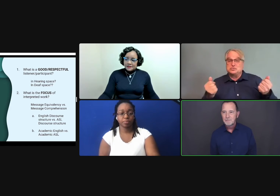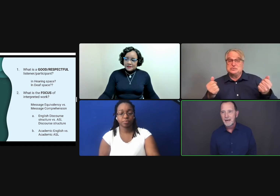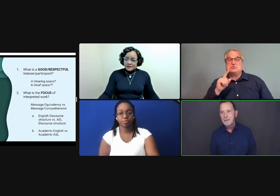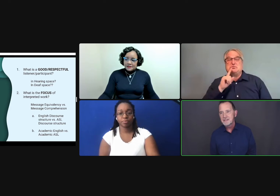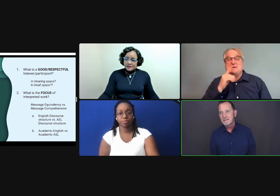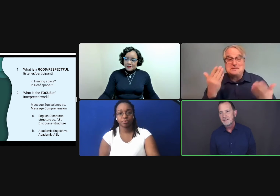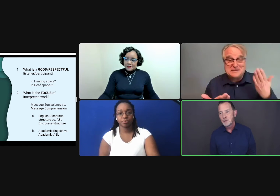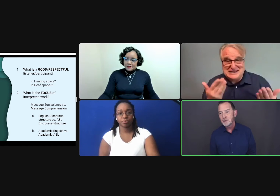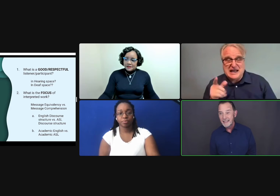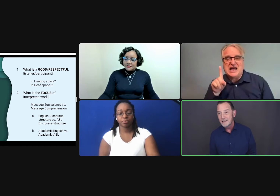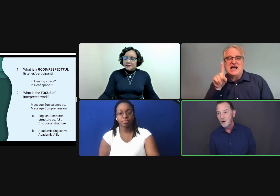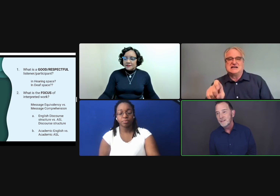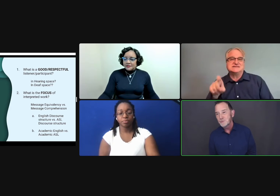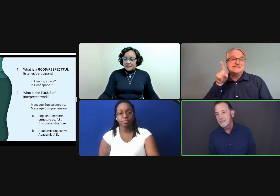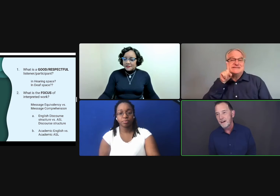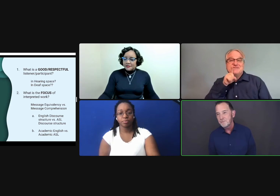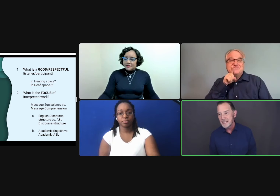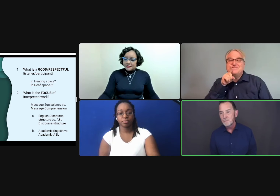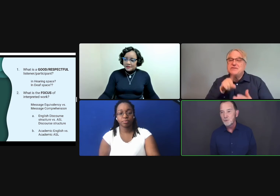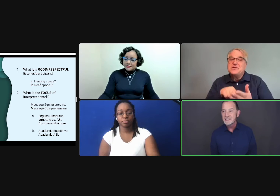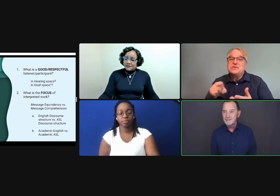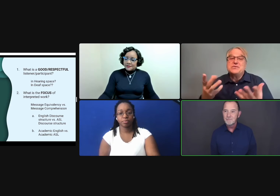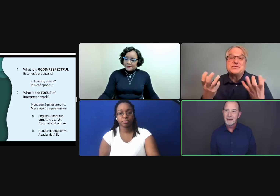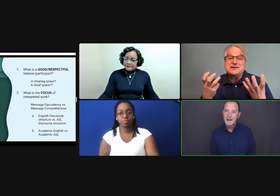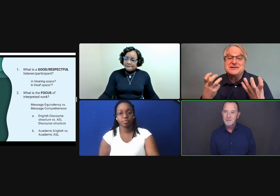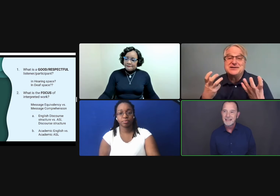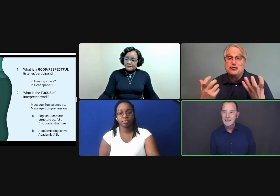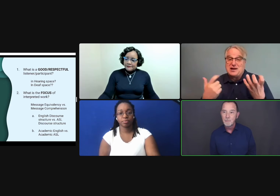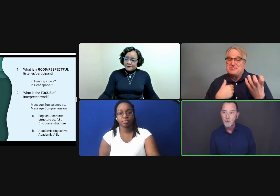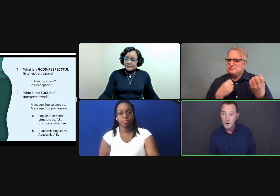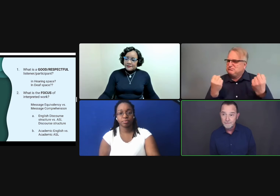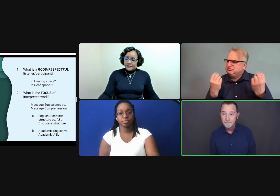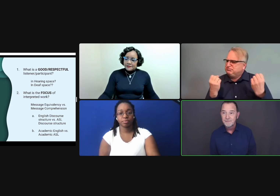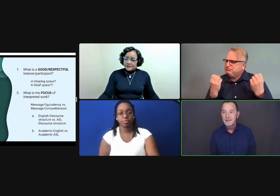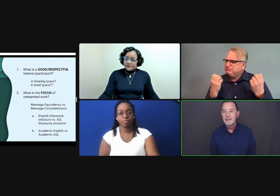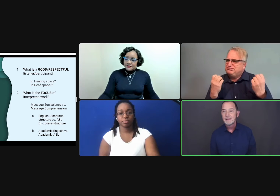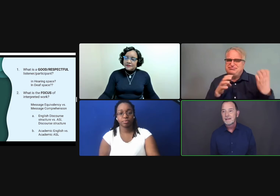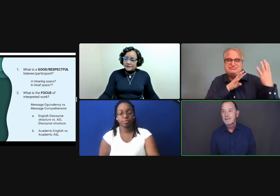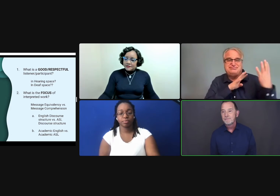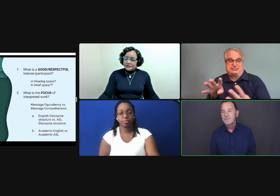Perhaps the interpreter letting go of that 25% will result in my comprehending more.